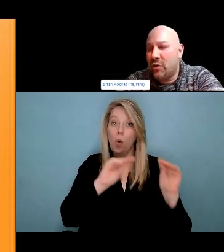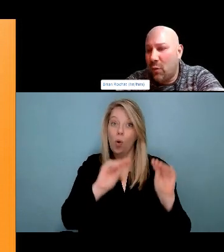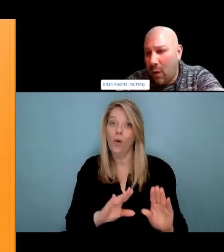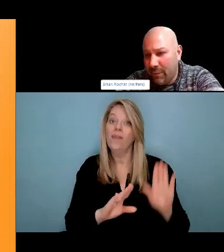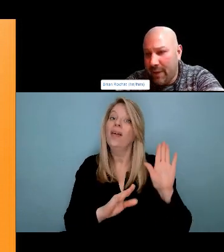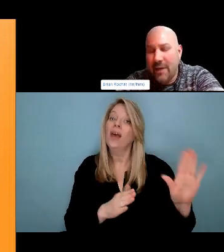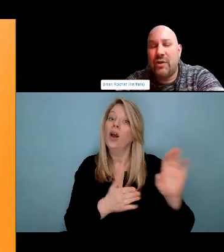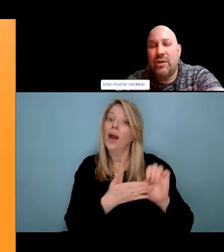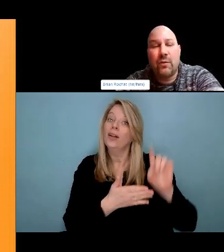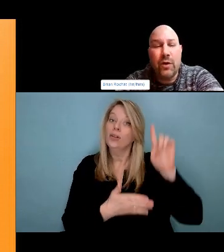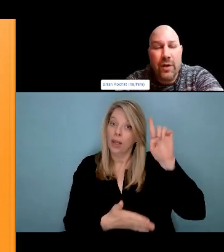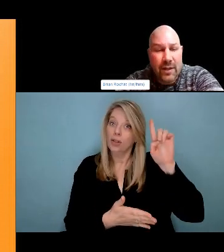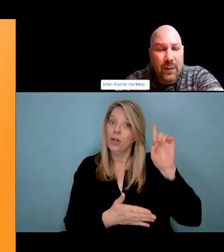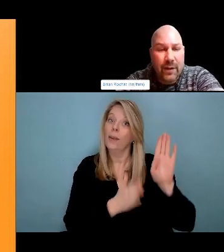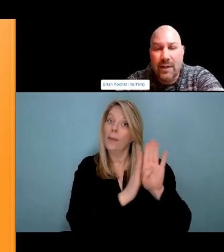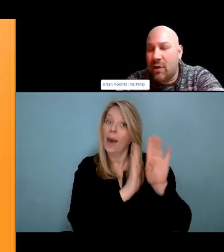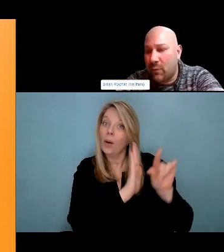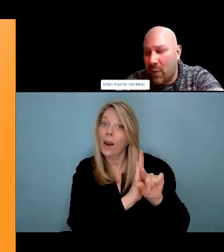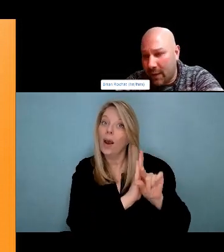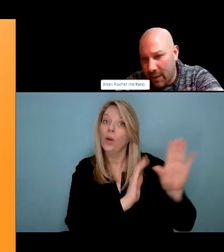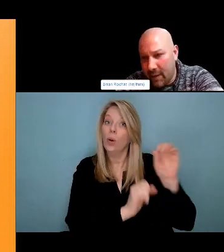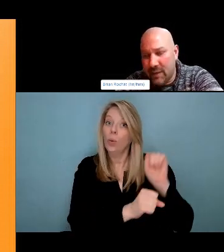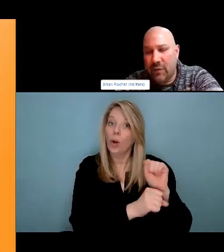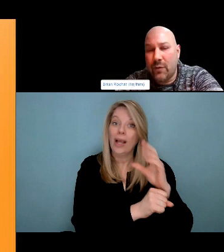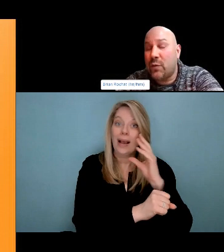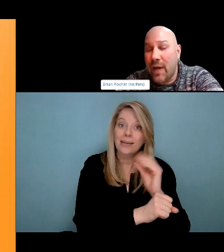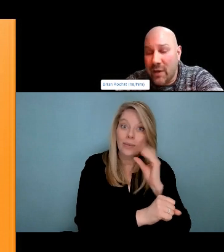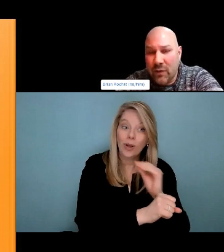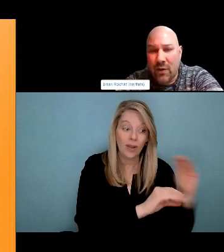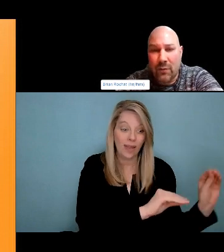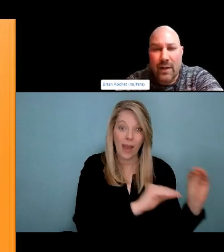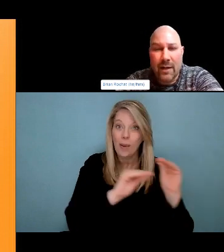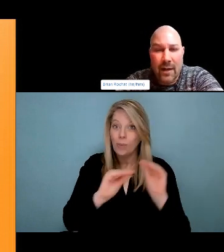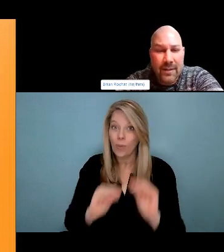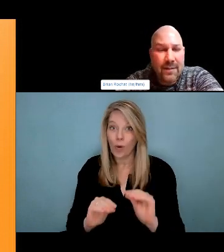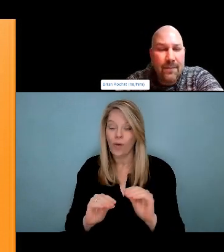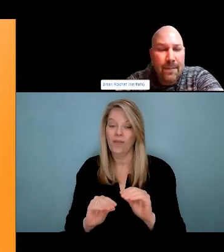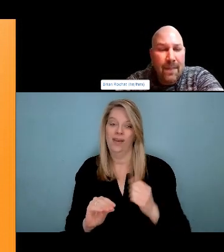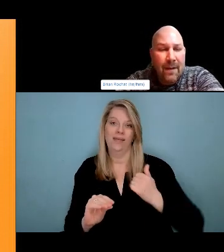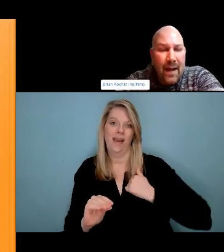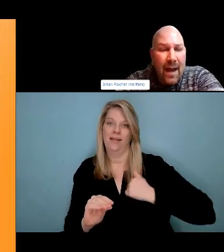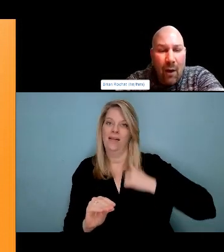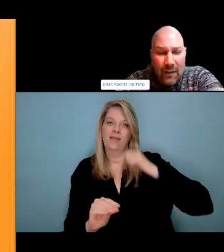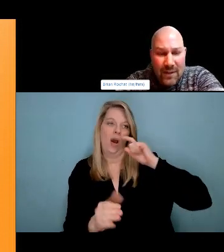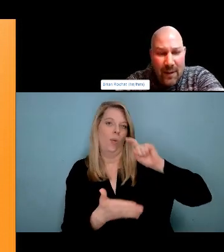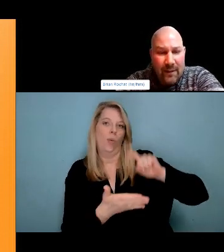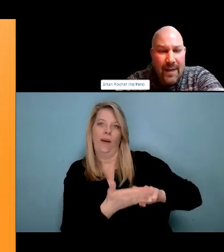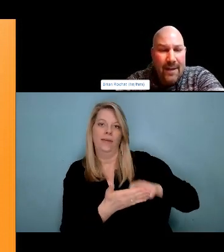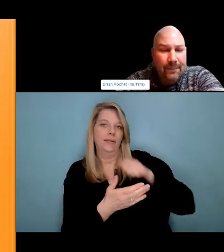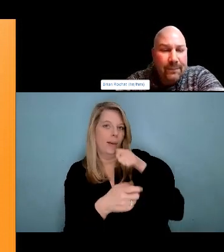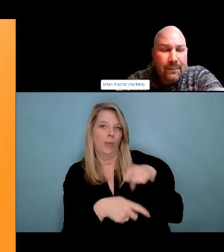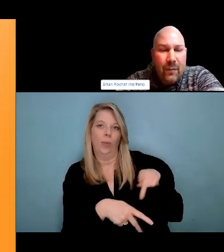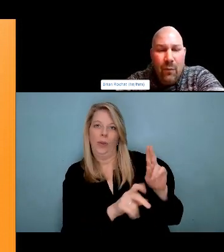with folks. That was done by indigenous leaders across Canada that really recognizes that